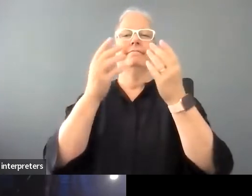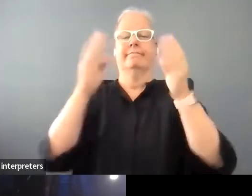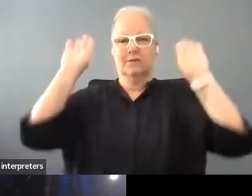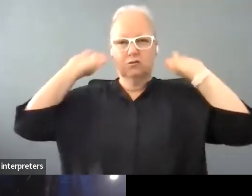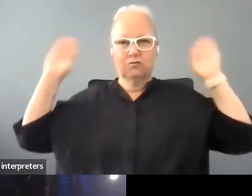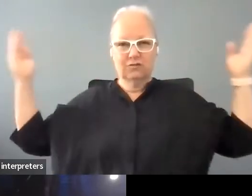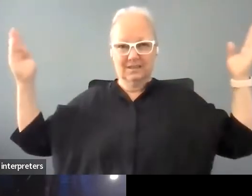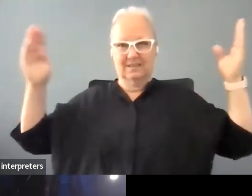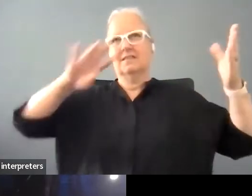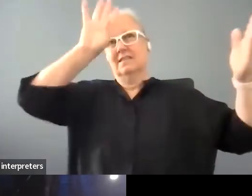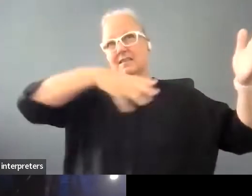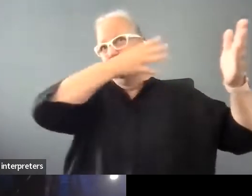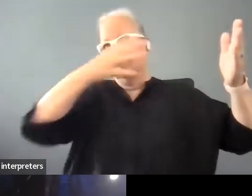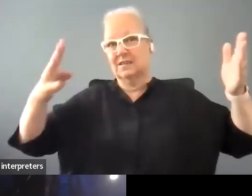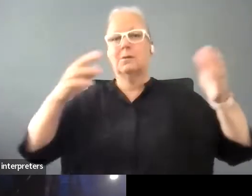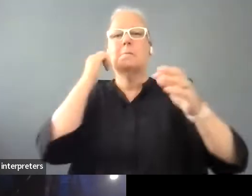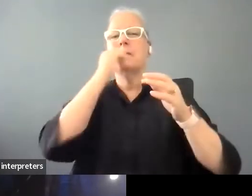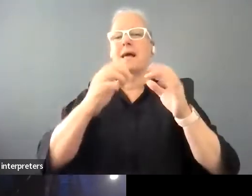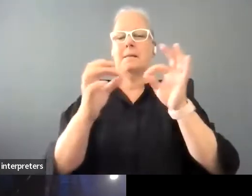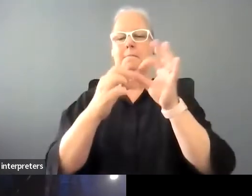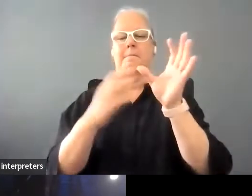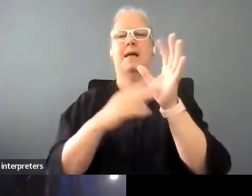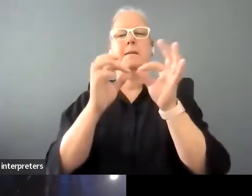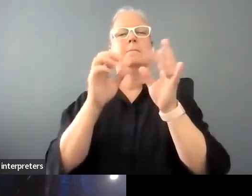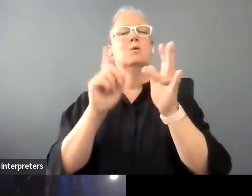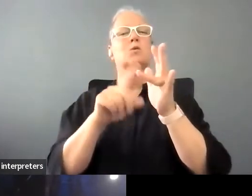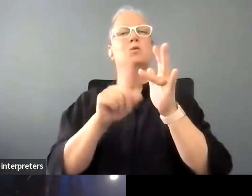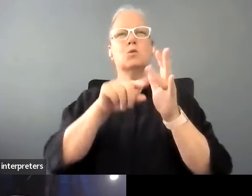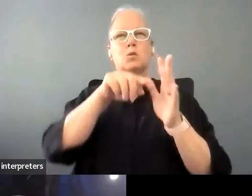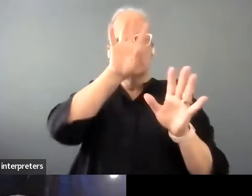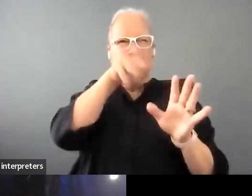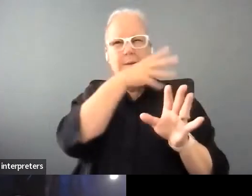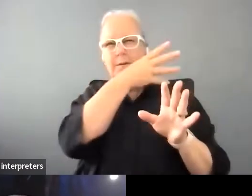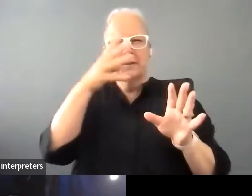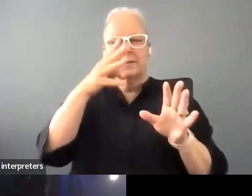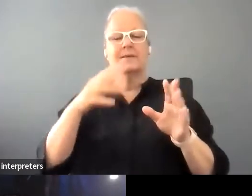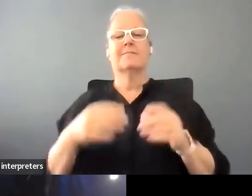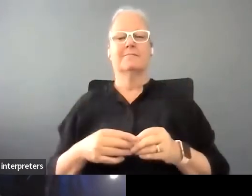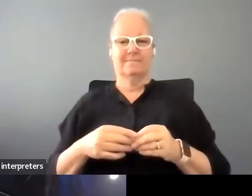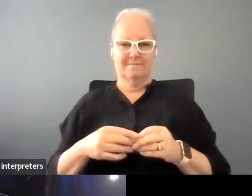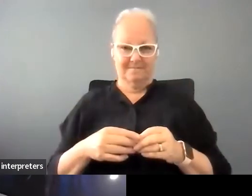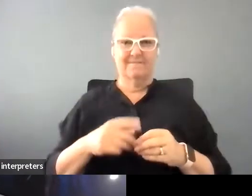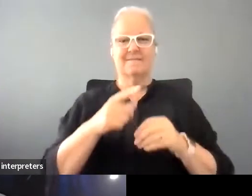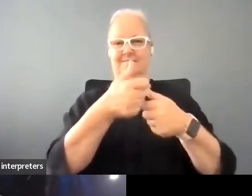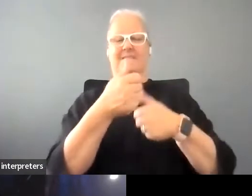black bamboo cross hatching on it as well thank you okay Patricia would you like? I'll have another go at it